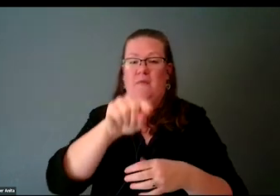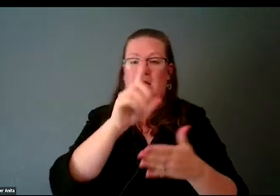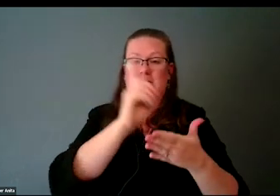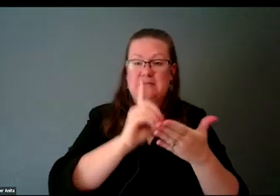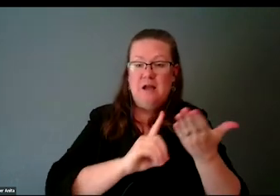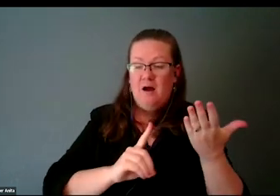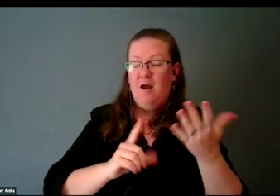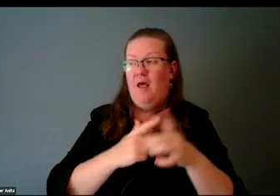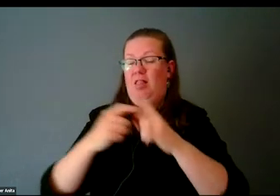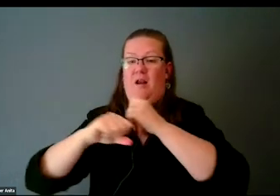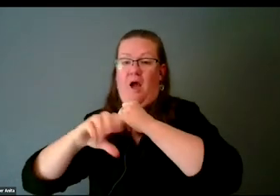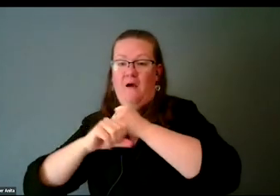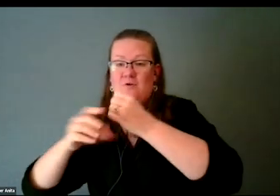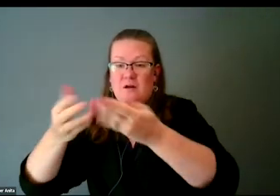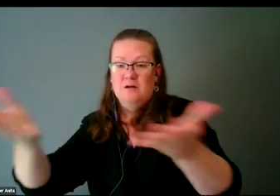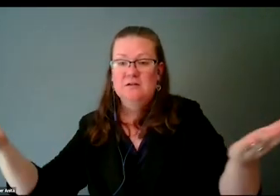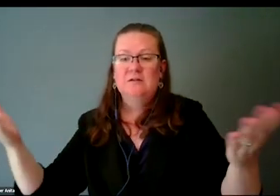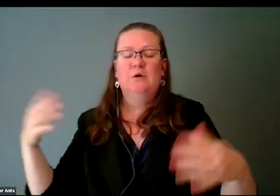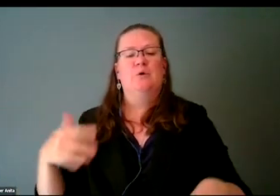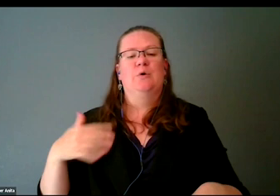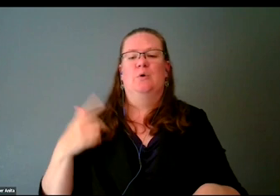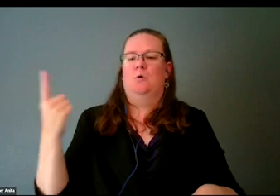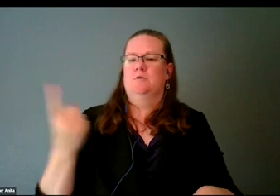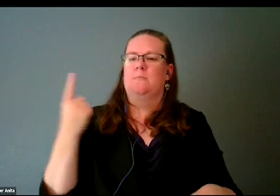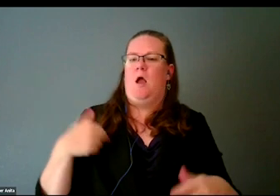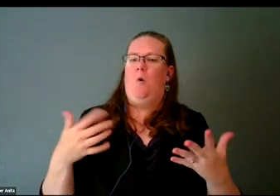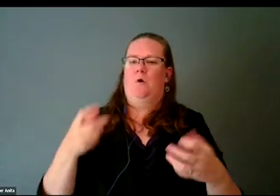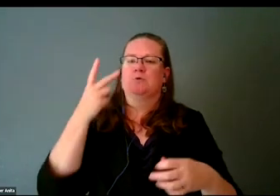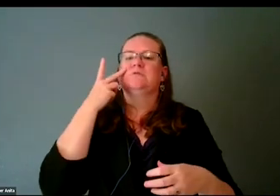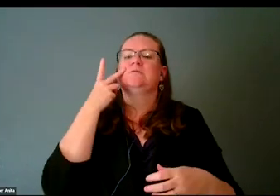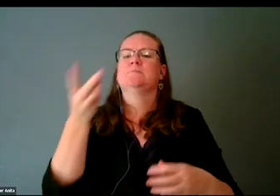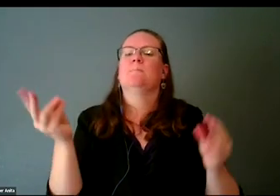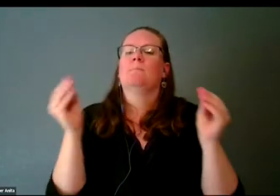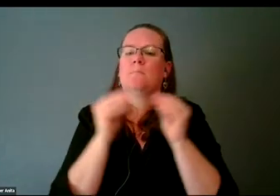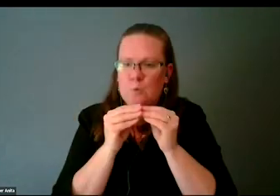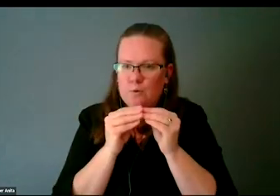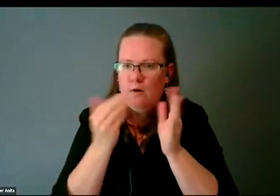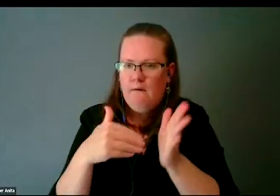It's something that I want to see more of, and this is why I'm so passionate about discussing folks